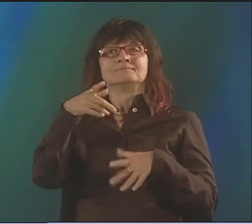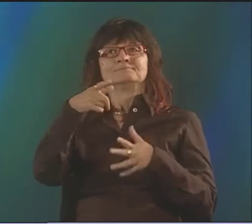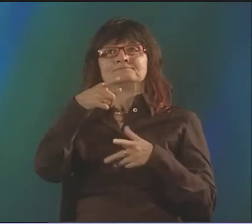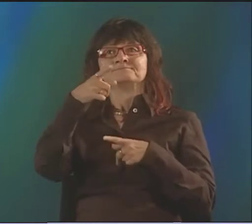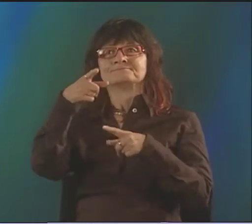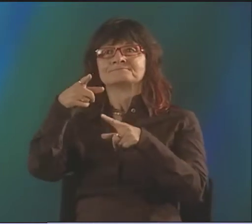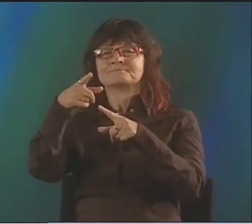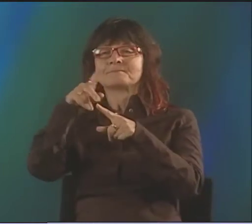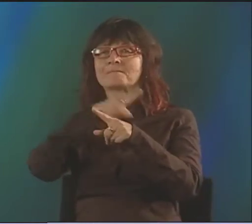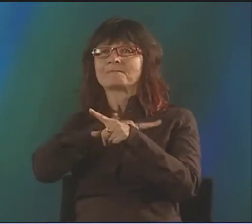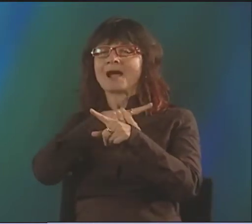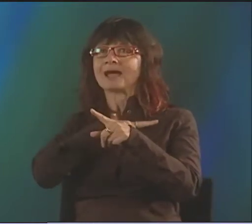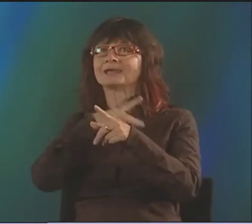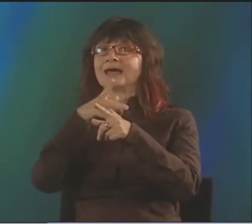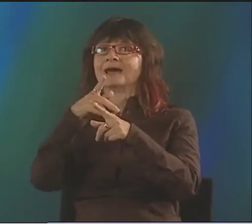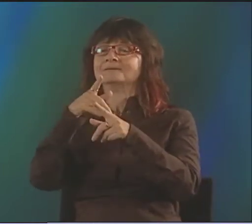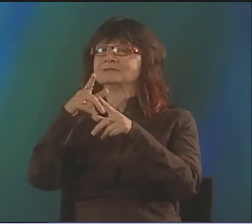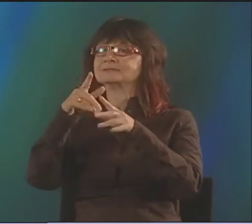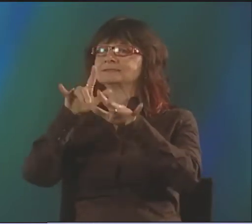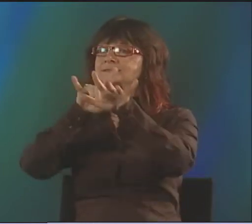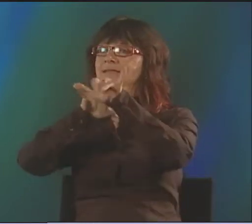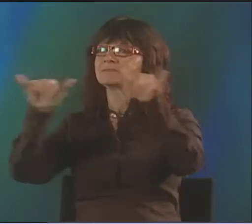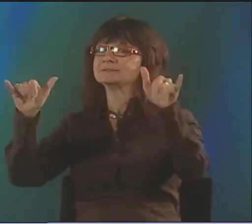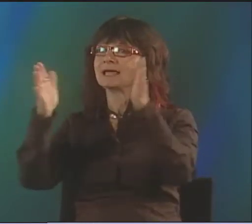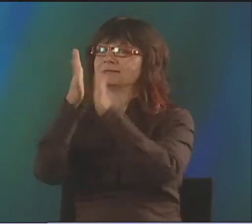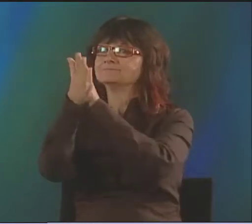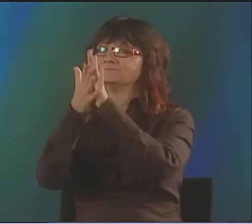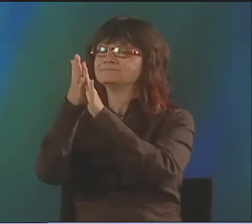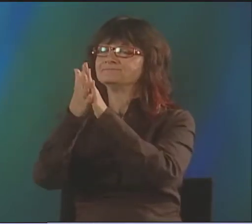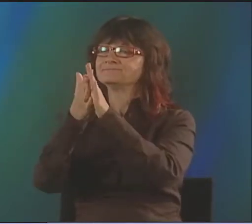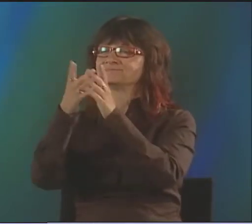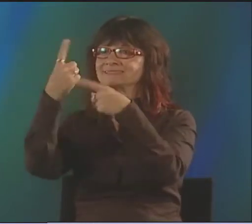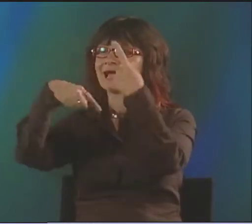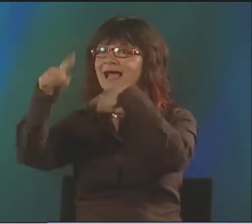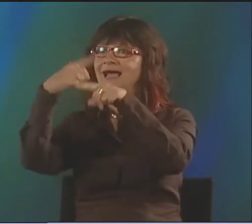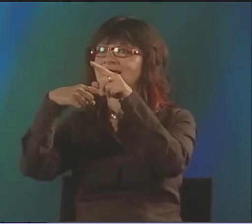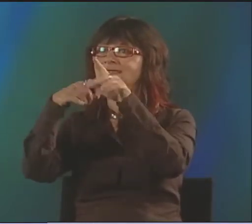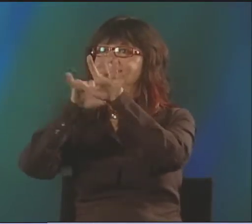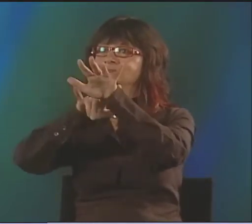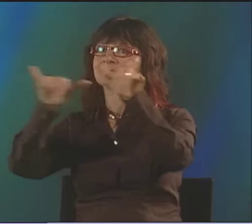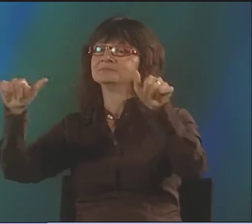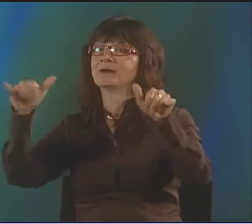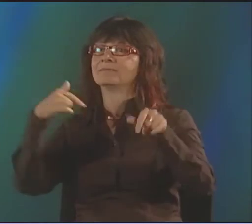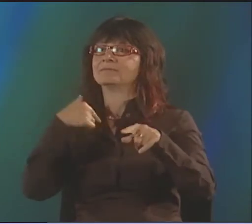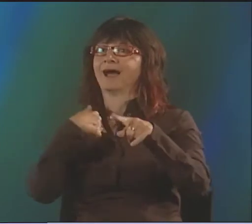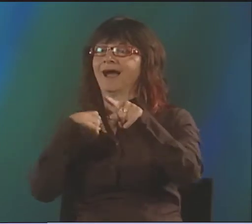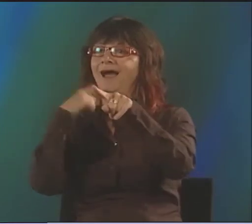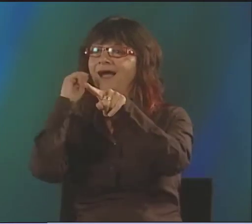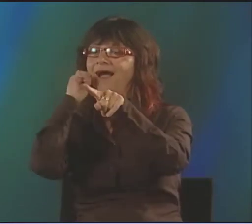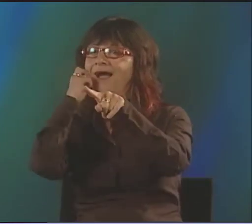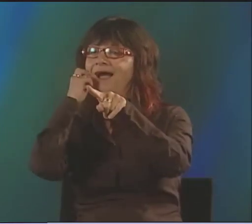MORE IN MY WORK ALSO? PATRICK HAS THIS INTERESTING SIMULTANEOUS USE